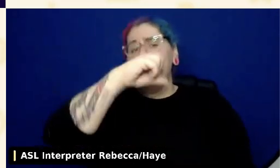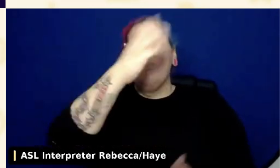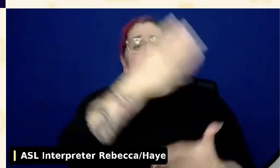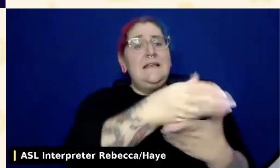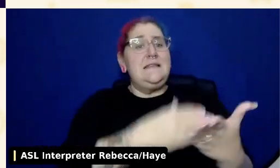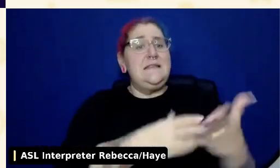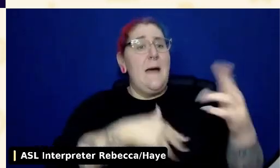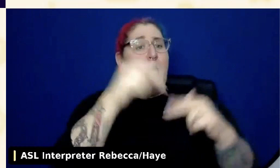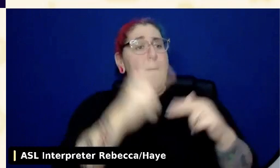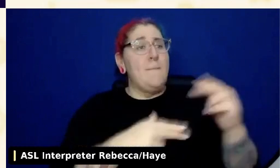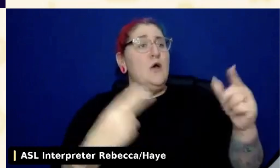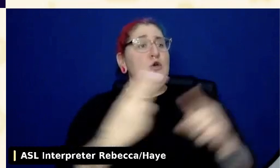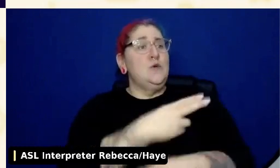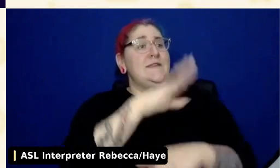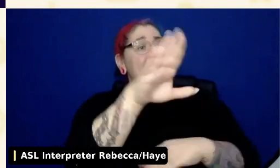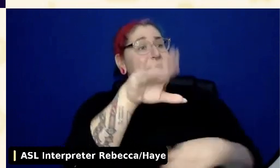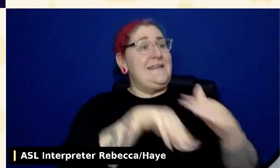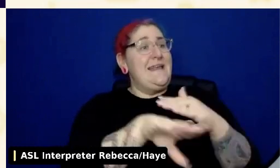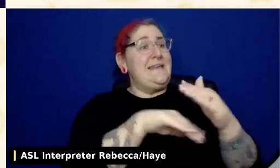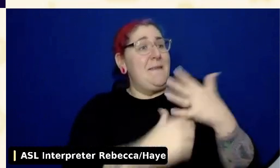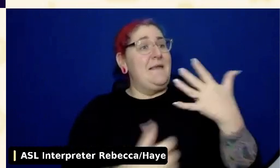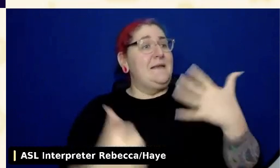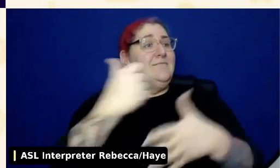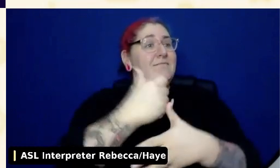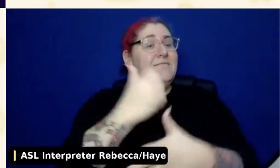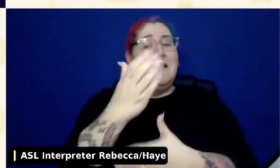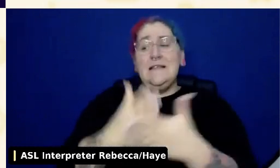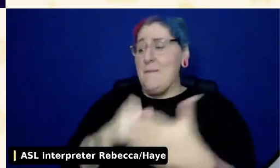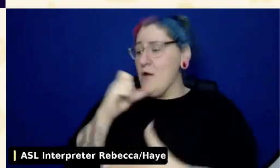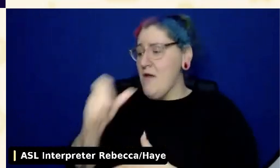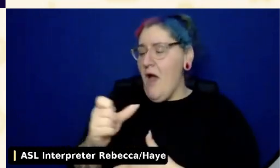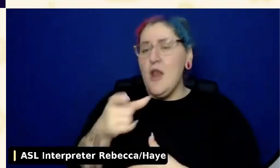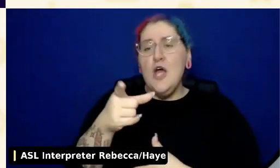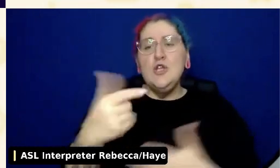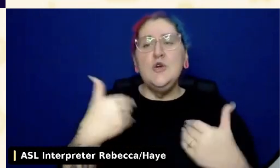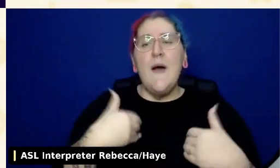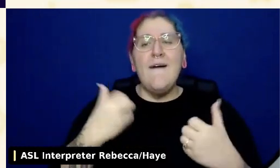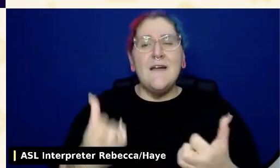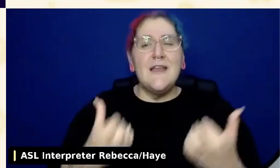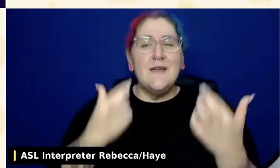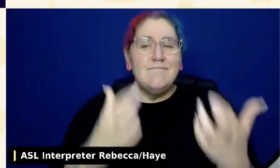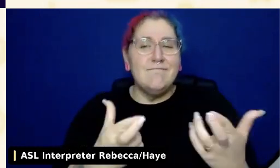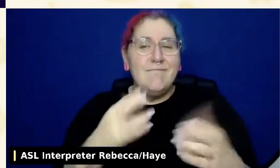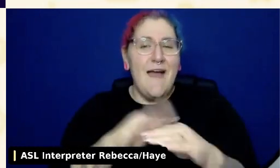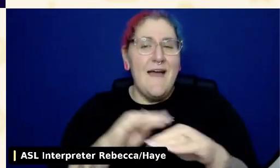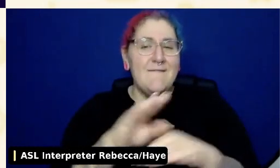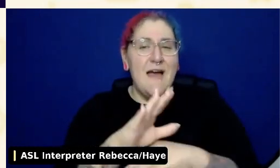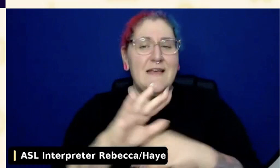Do you have any tips for finding and choosing a more accessible theme? What criteria should average WordPress users look for when choosing a theme?